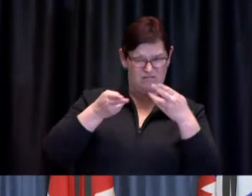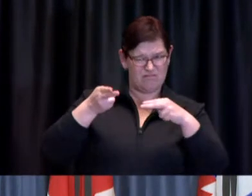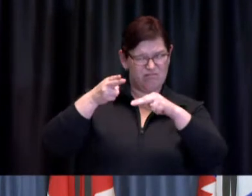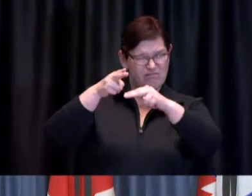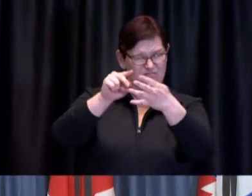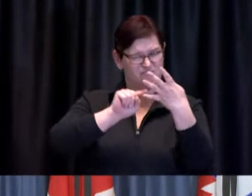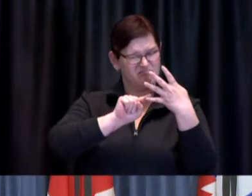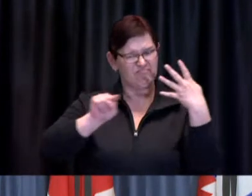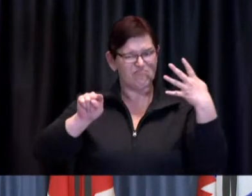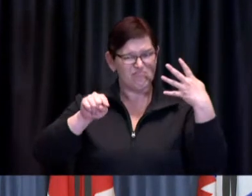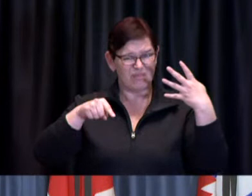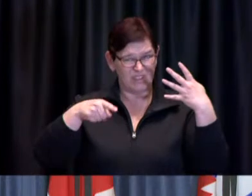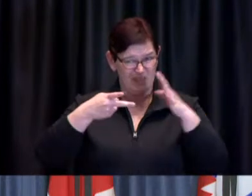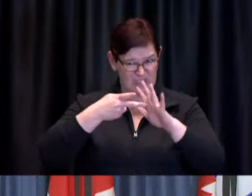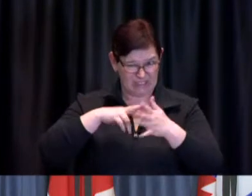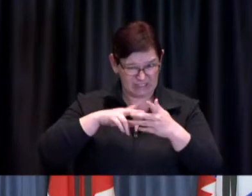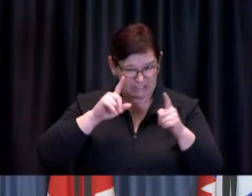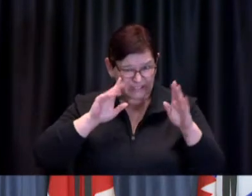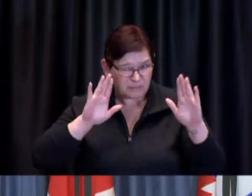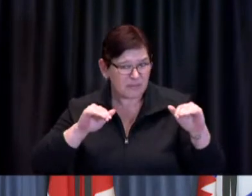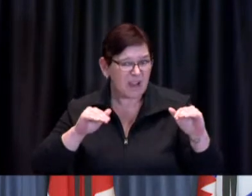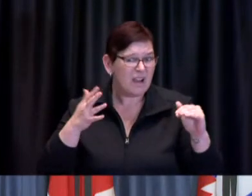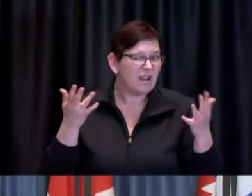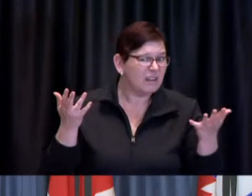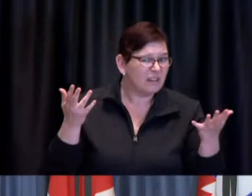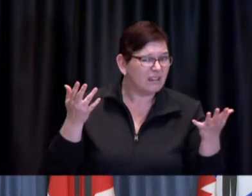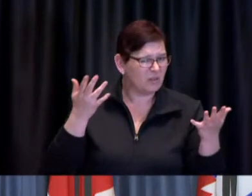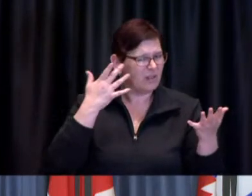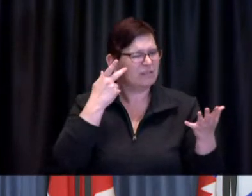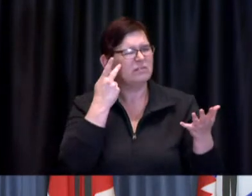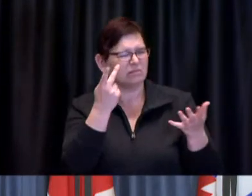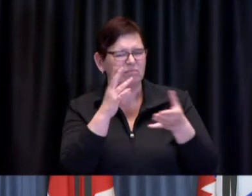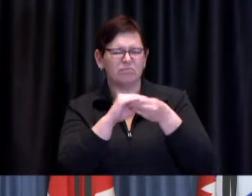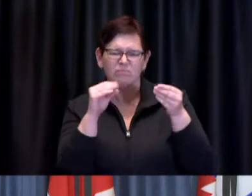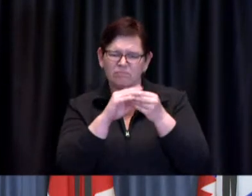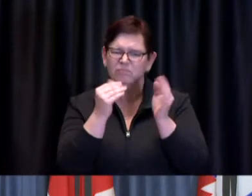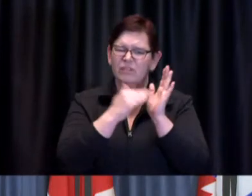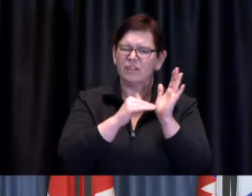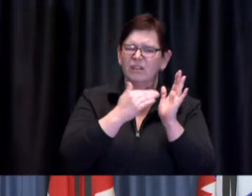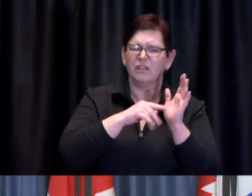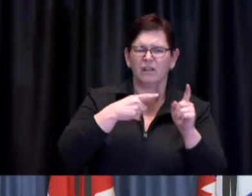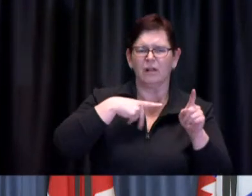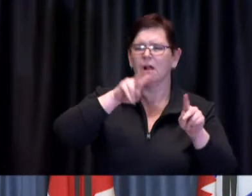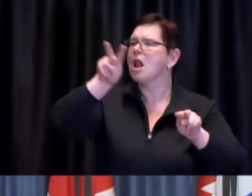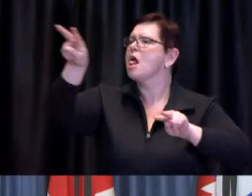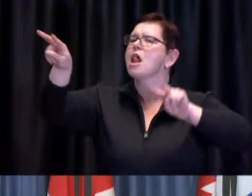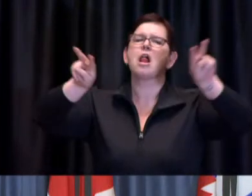you often speak about learning from other jurisdictions I'm wondering what other restrictions